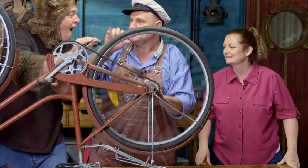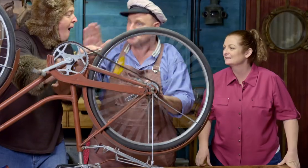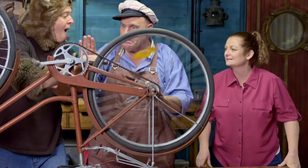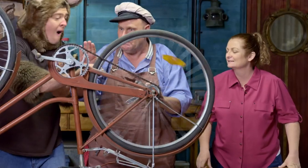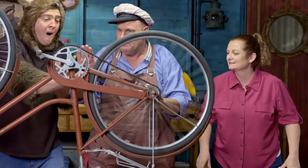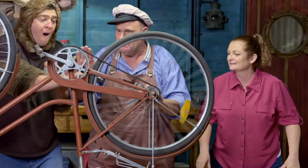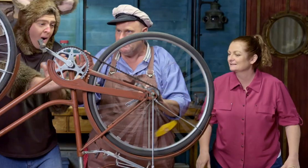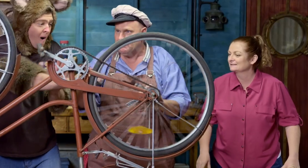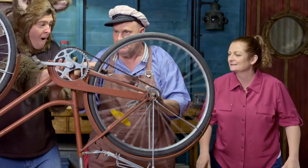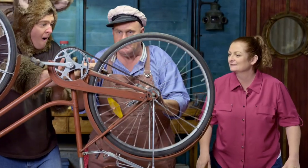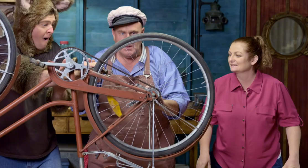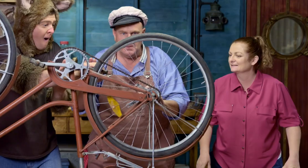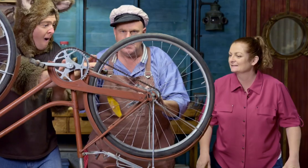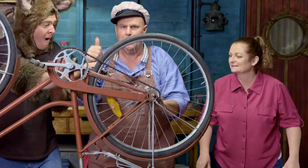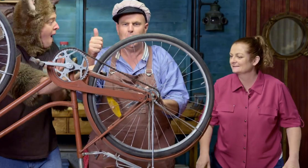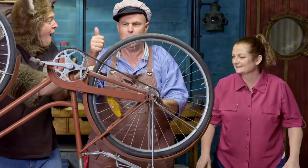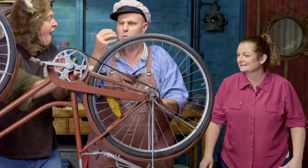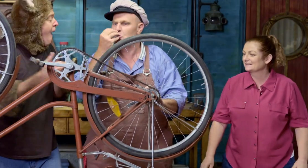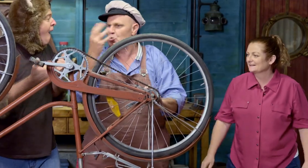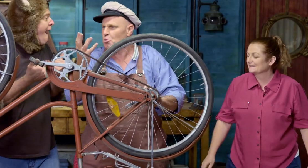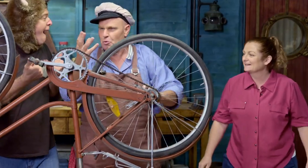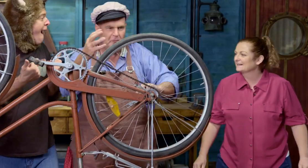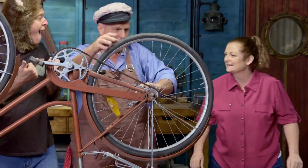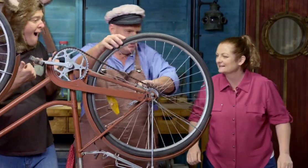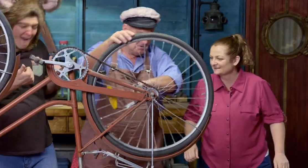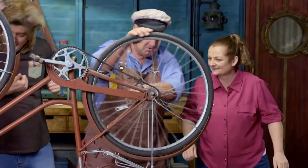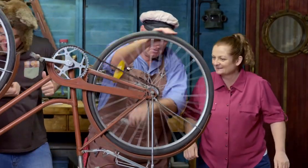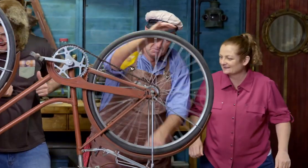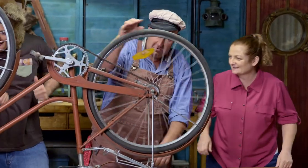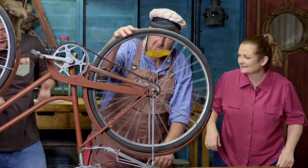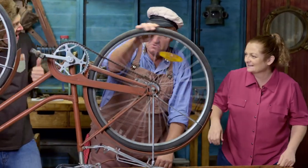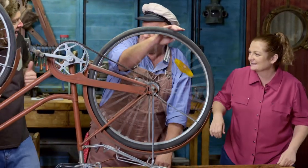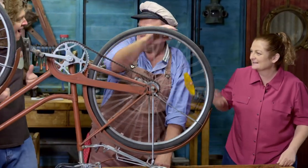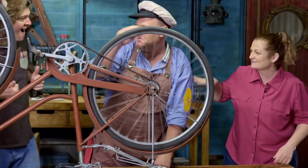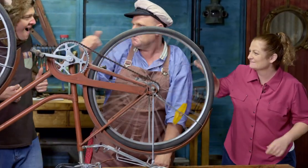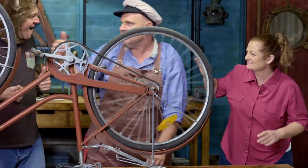Stop. Ha-ha! Great! It's beautiful. Great.